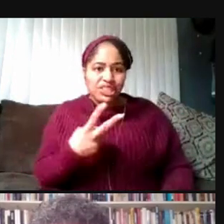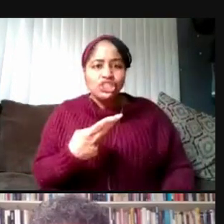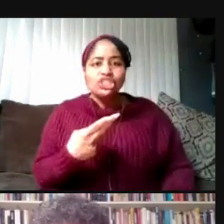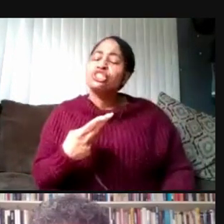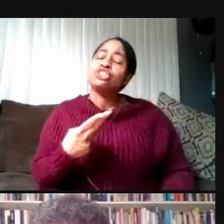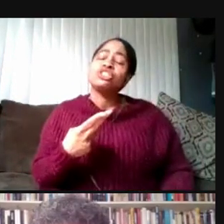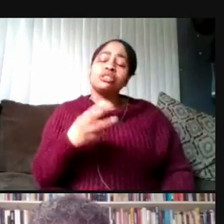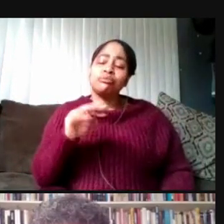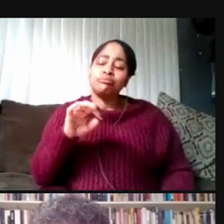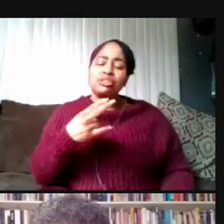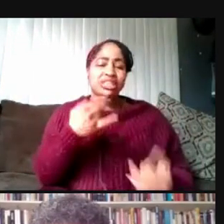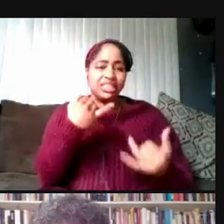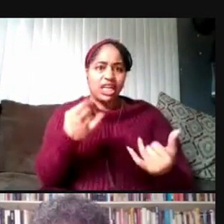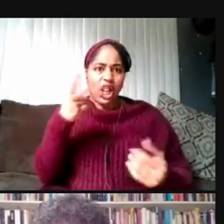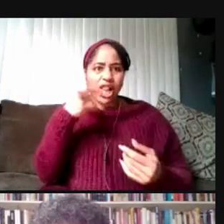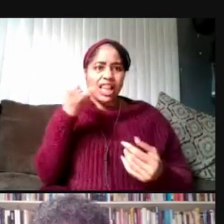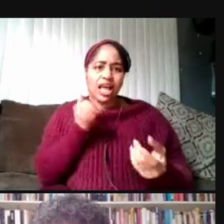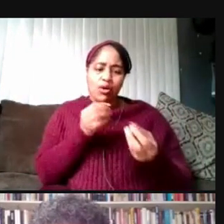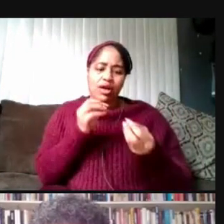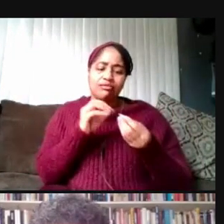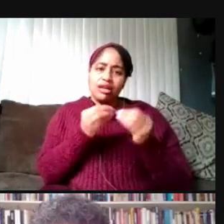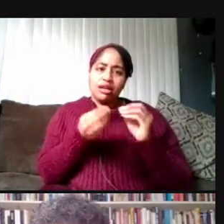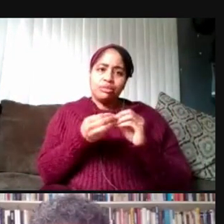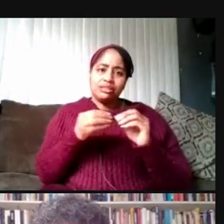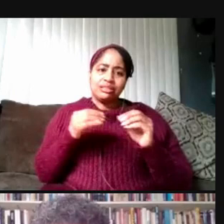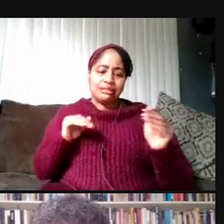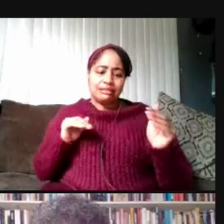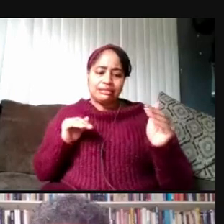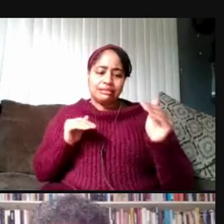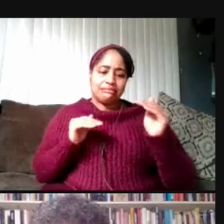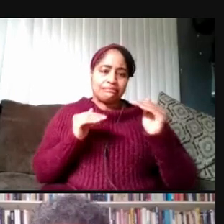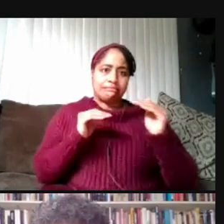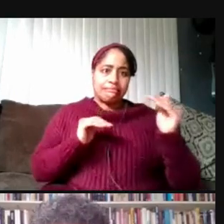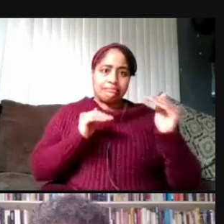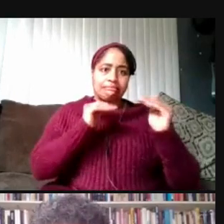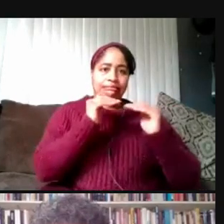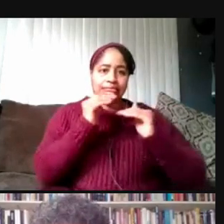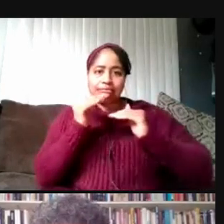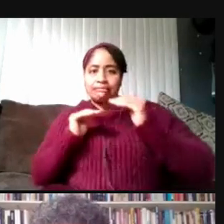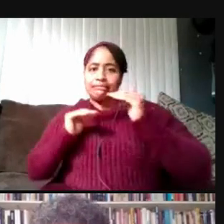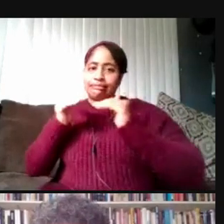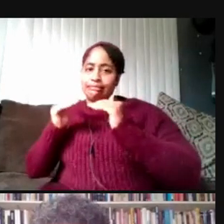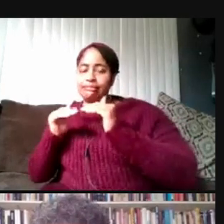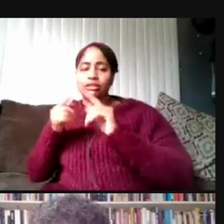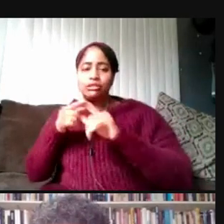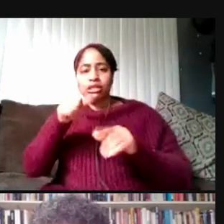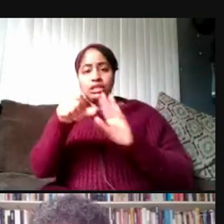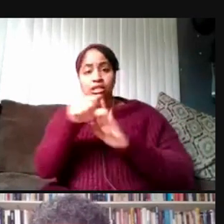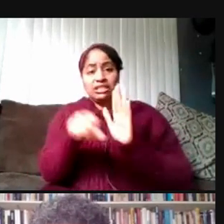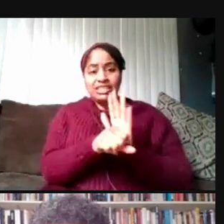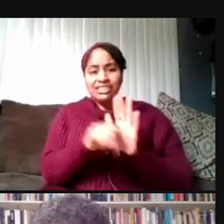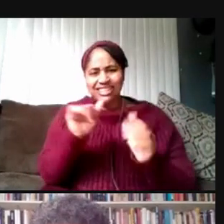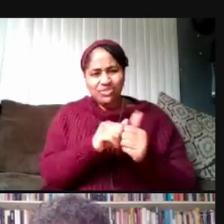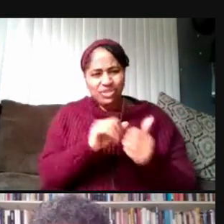to some of the surrounding states, and like with all things covered, it's never just one thing, it's multiple things.